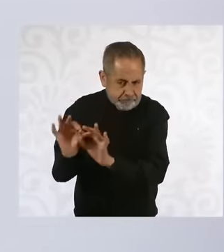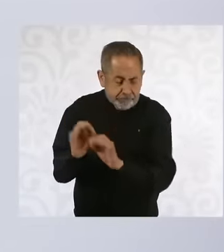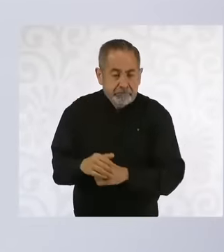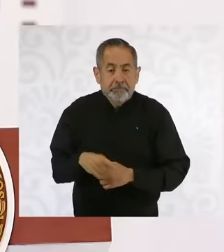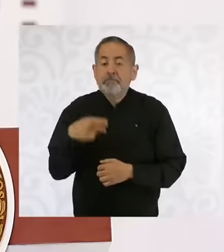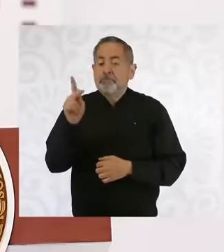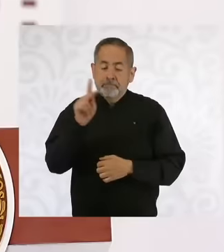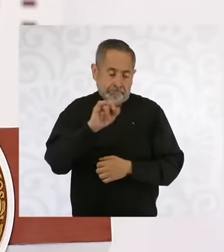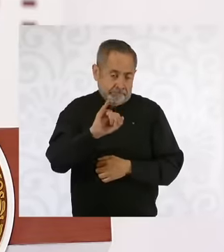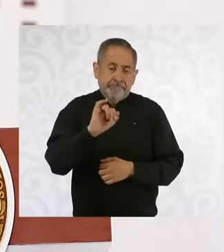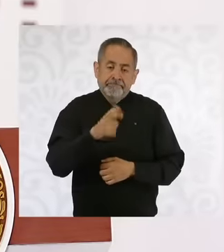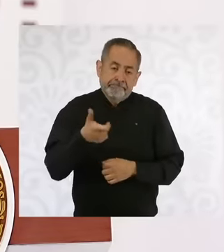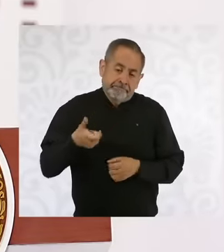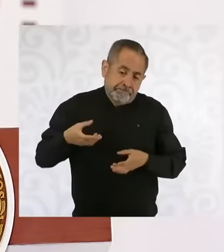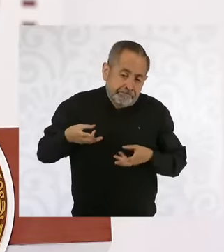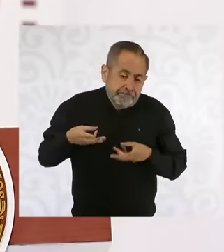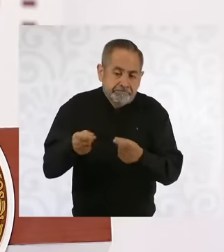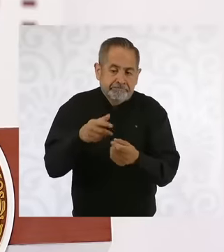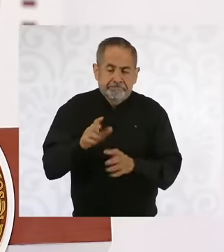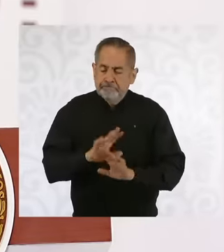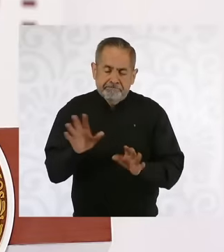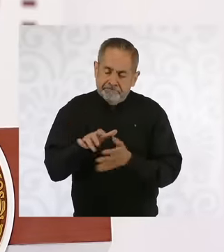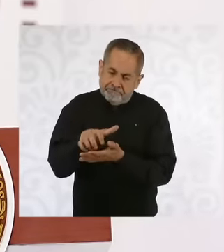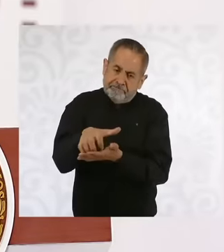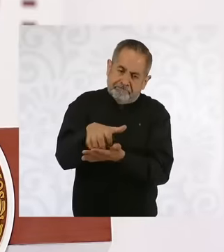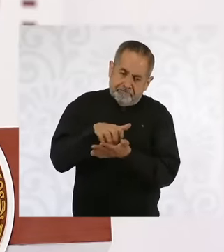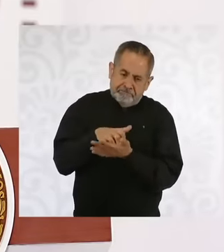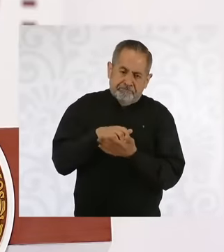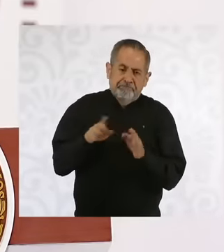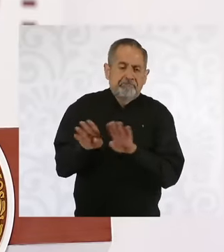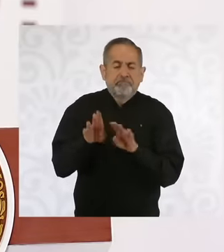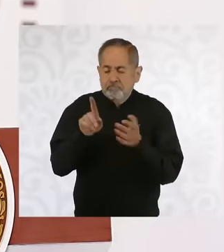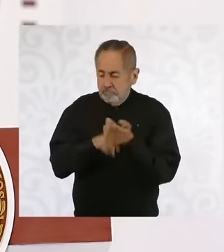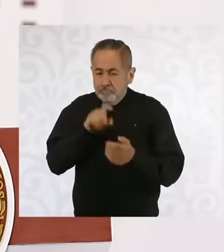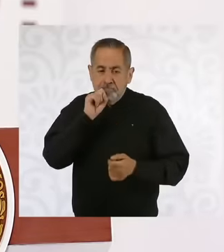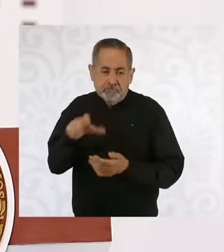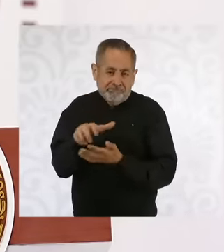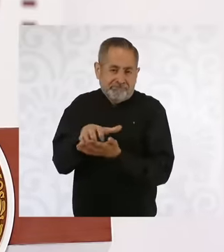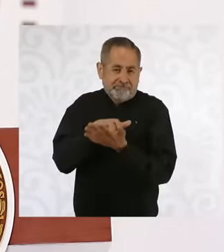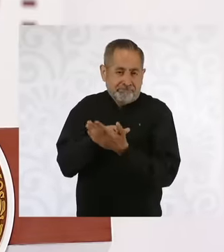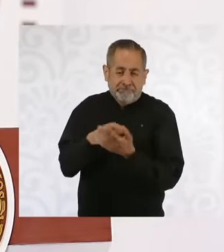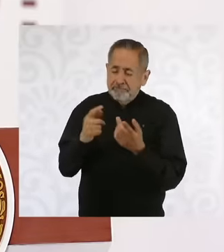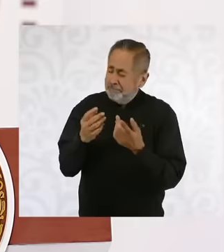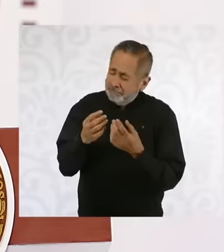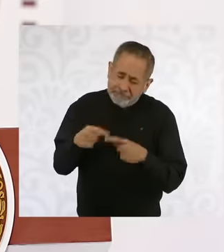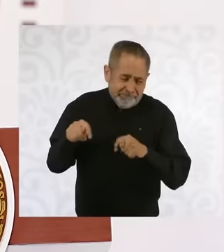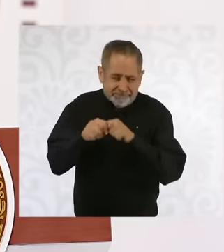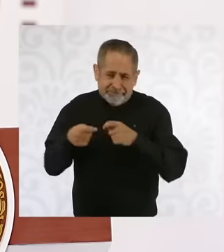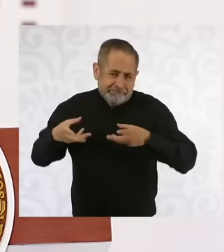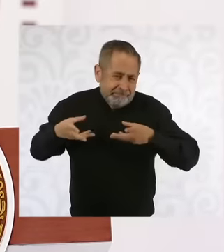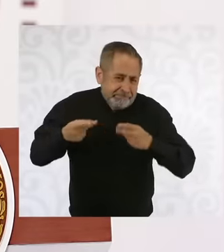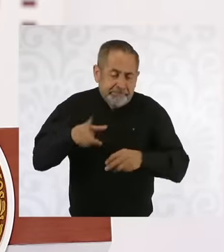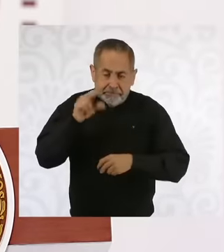we are going to implement a very important republican austerity policy within Pemex. And